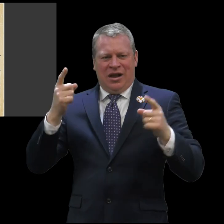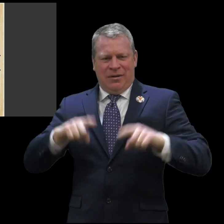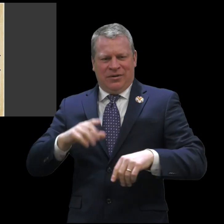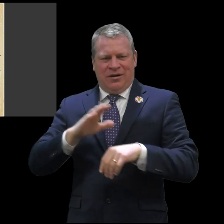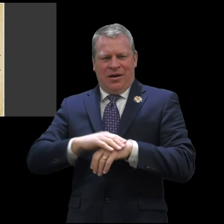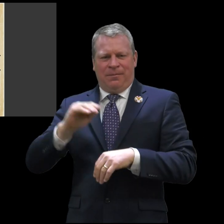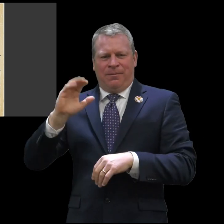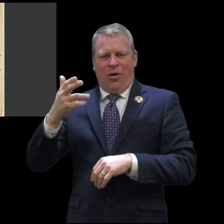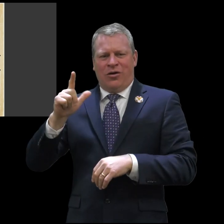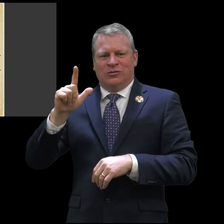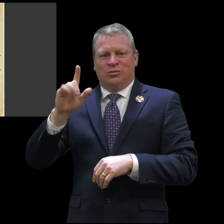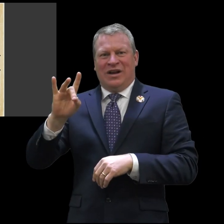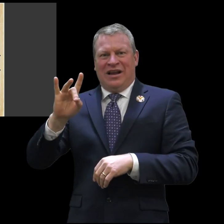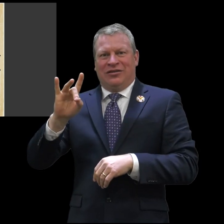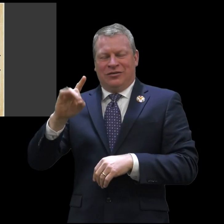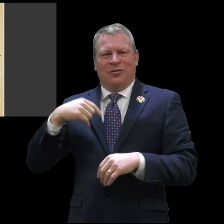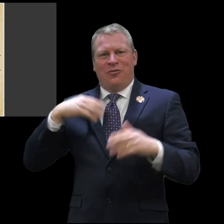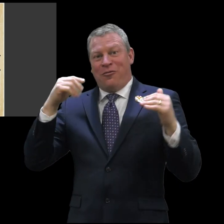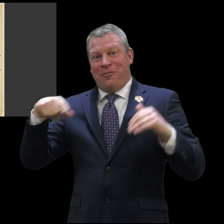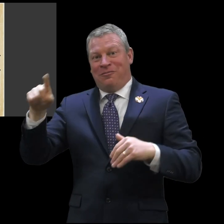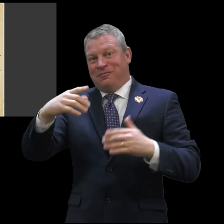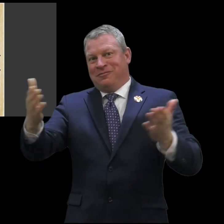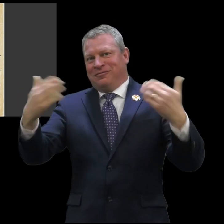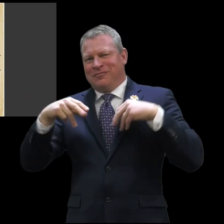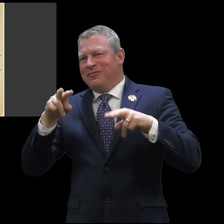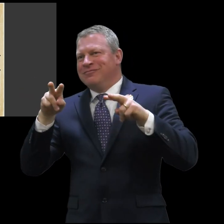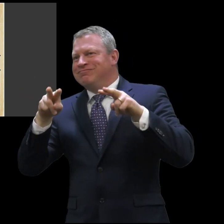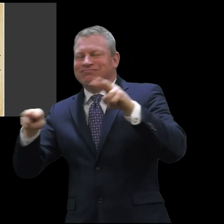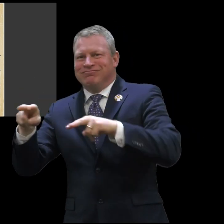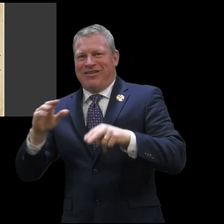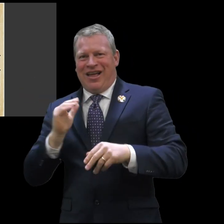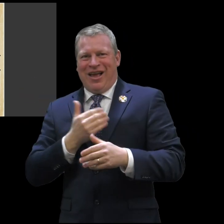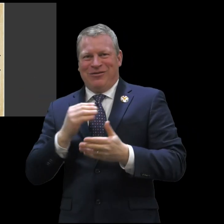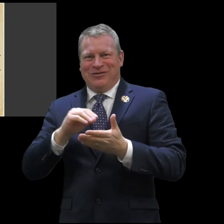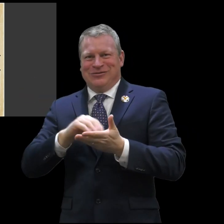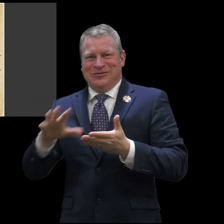coming together to compete. This event will be happening on March 28th. Then I